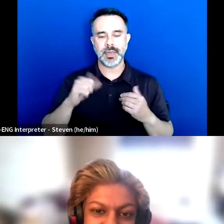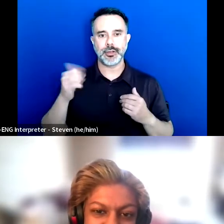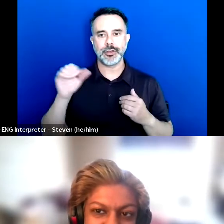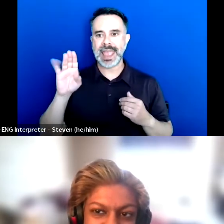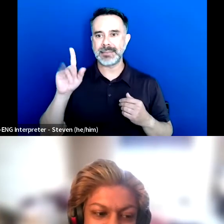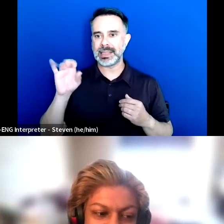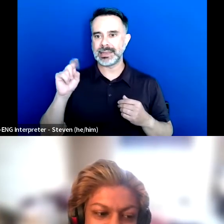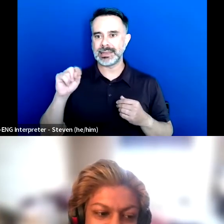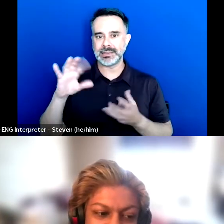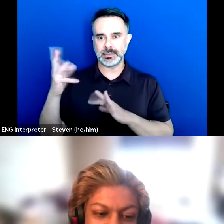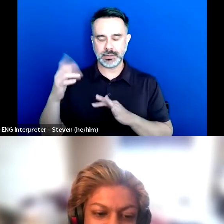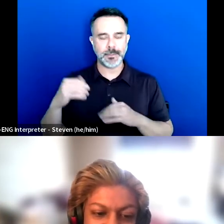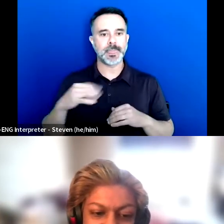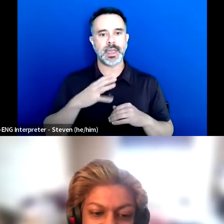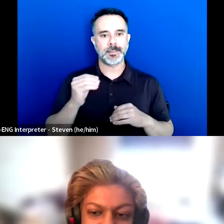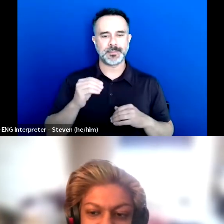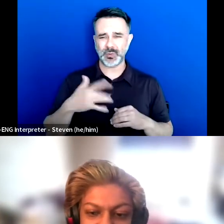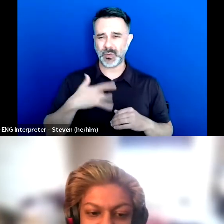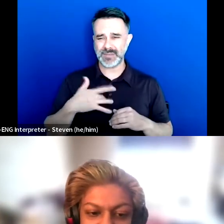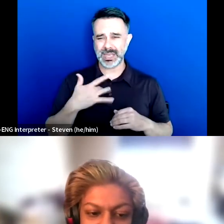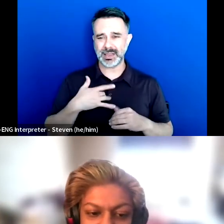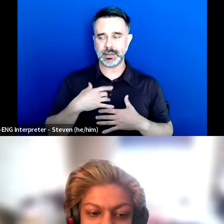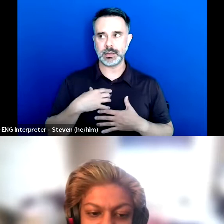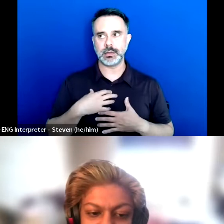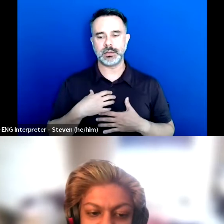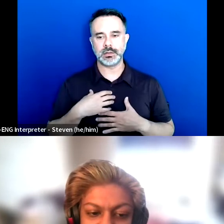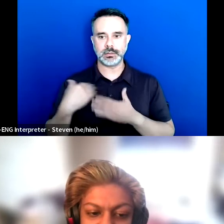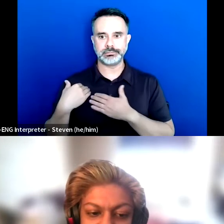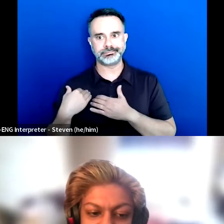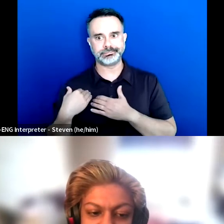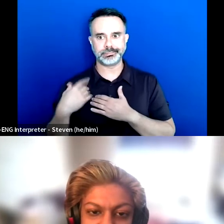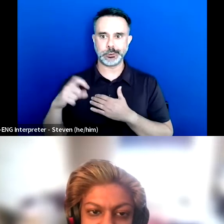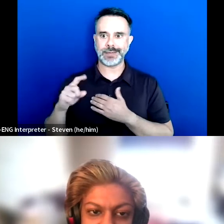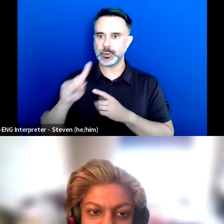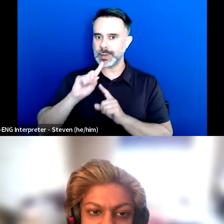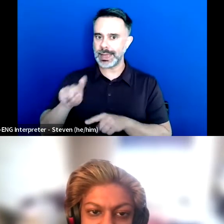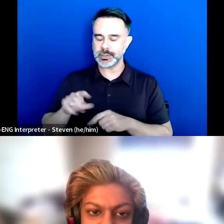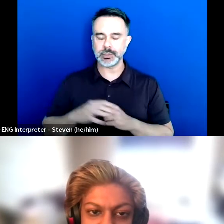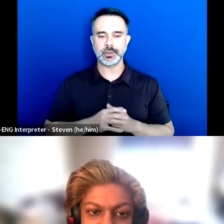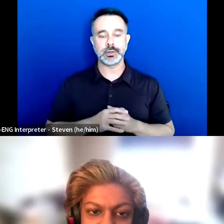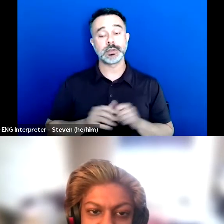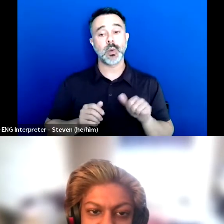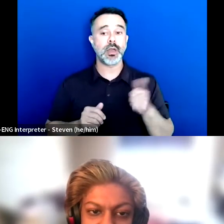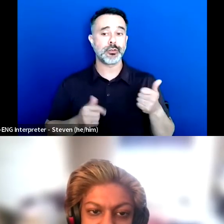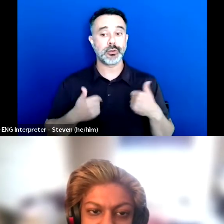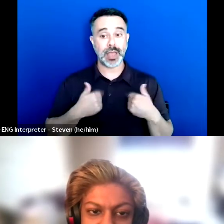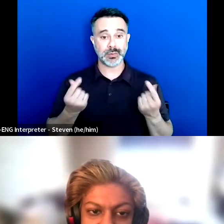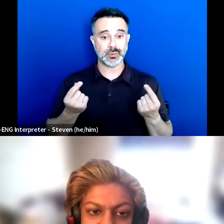And then you kind of feel inclined to -- I feel inclined to answer. So another thing that I do is I have replies ready to go.